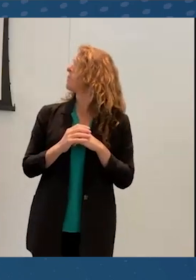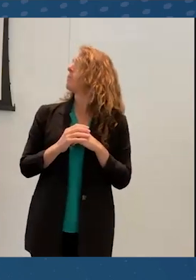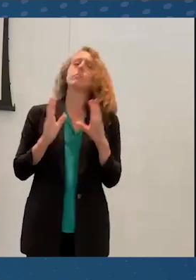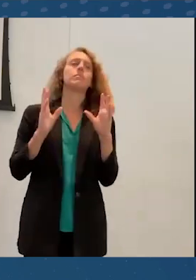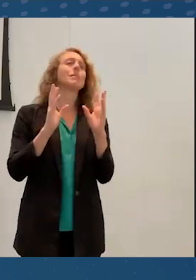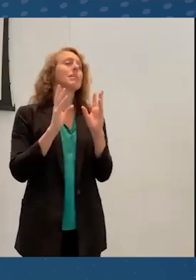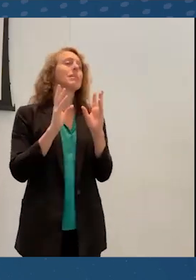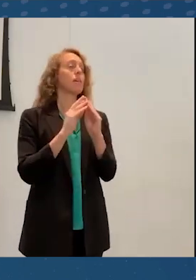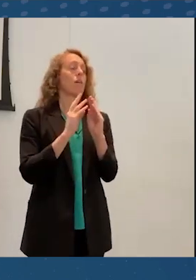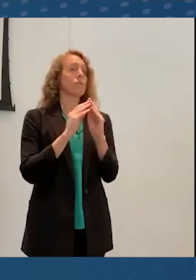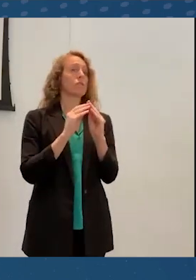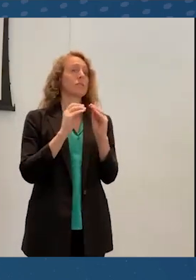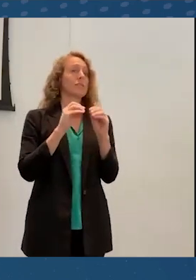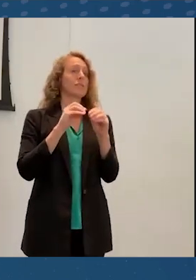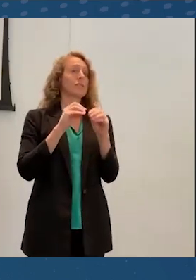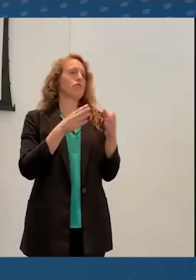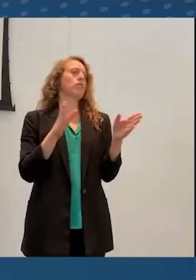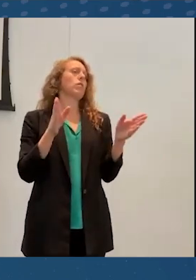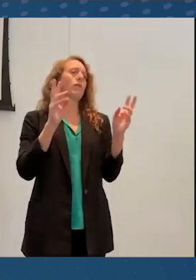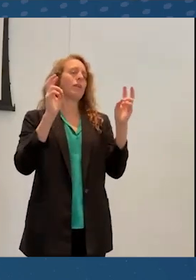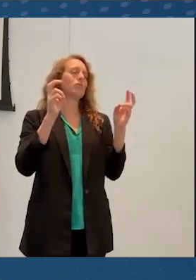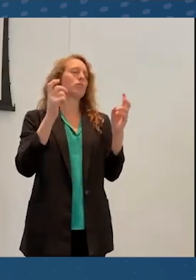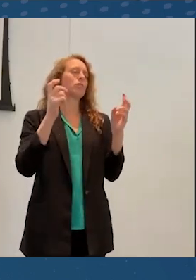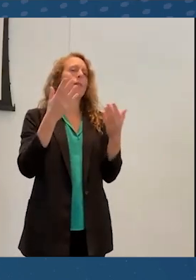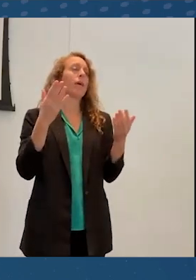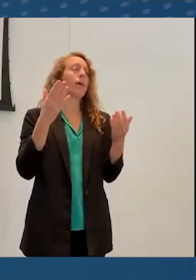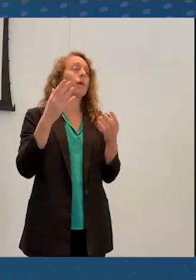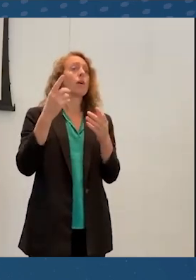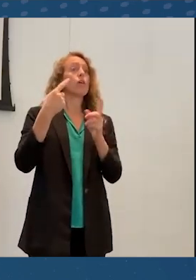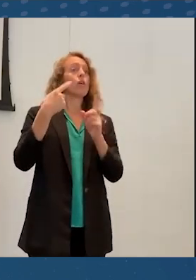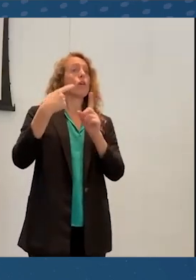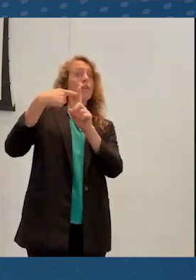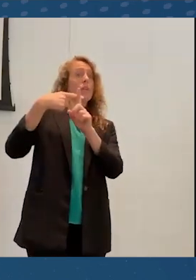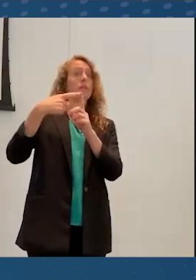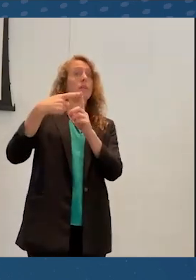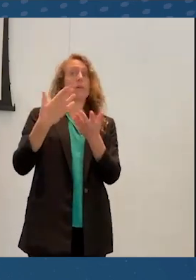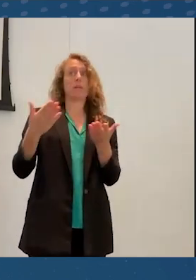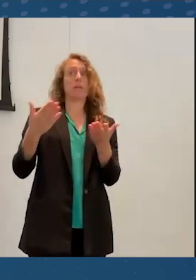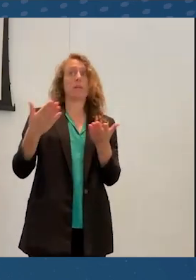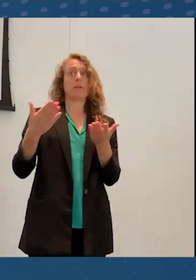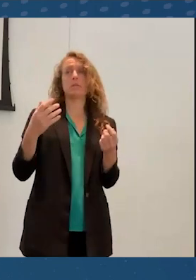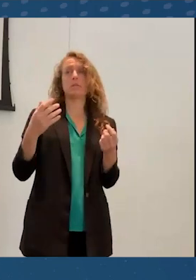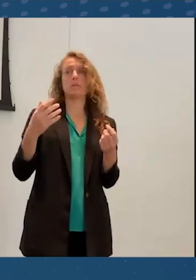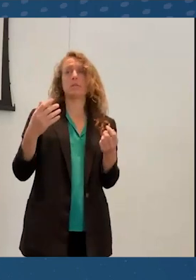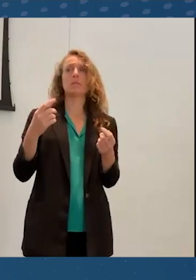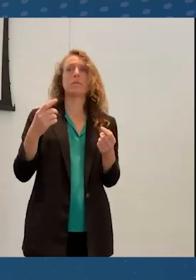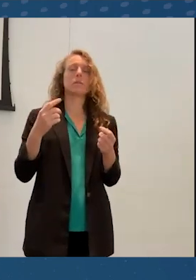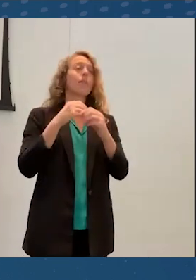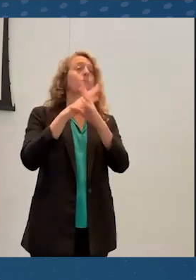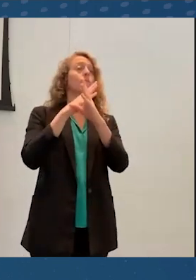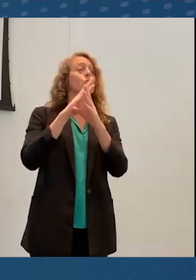is that one of the good things that came across from some of the virtual conferences is that it allowed people to make connections